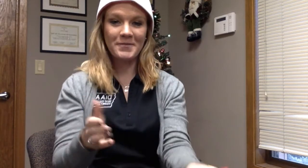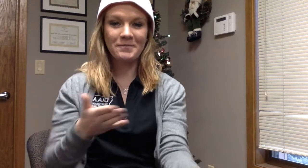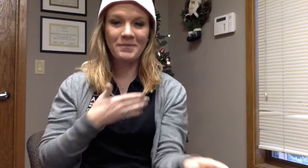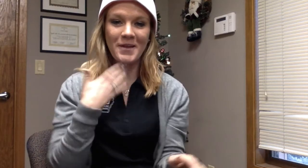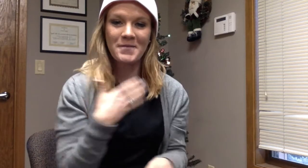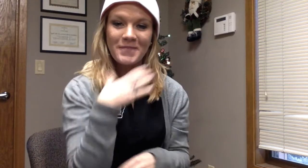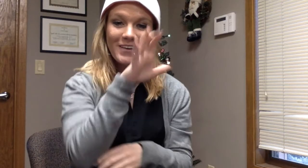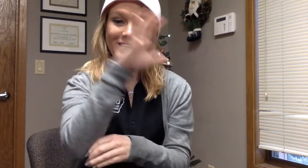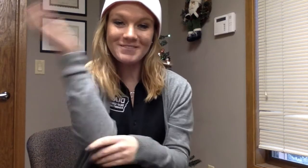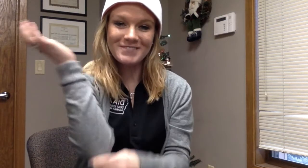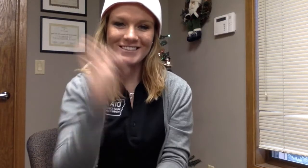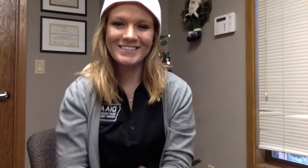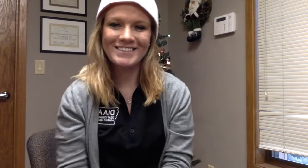Kelsey: Merry Christmas!